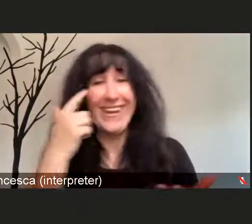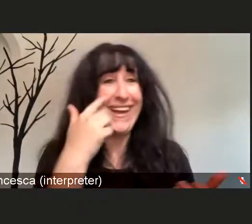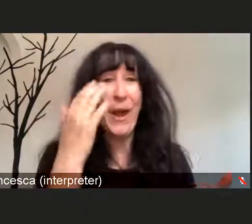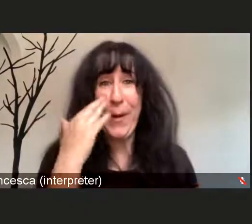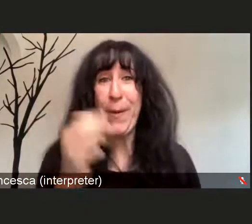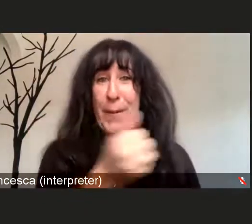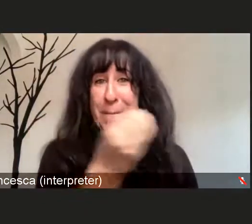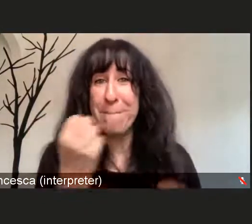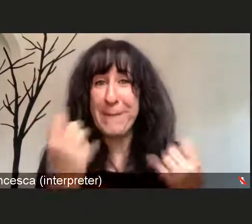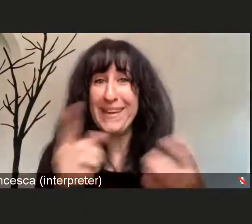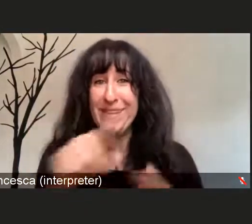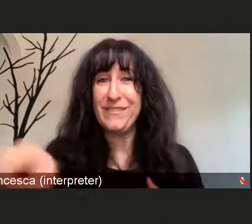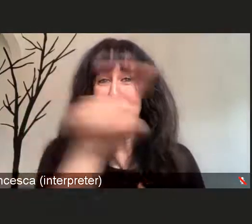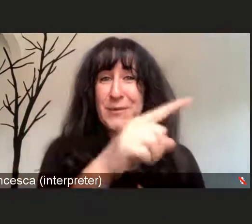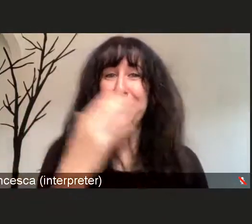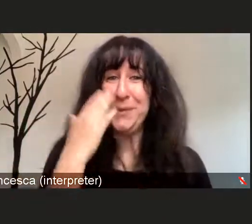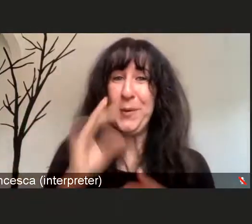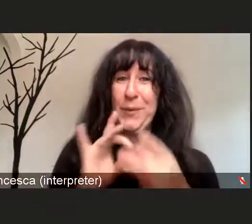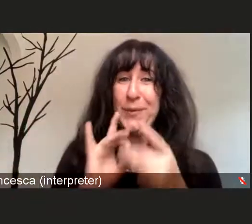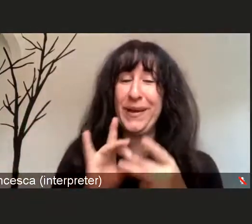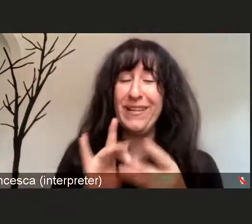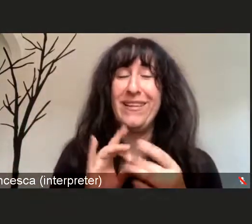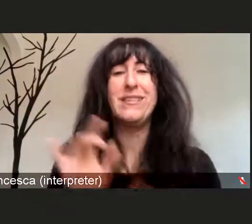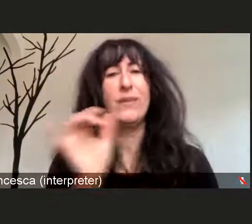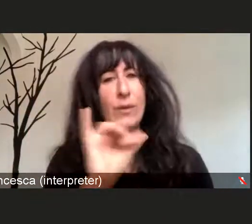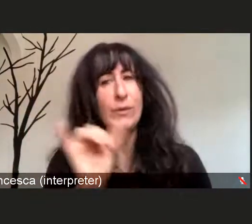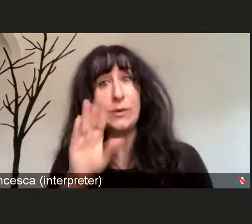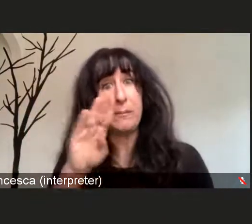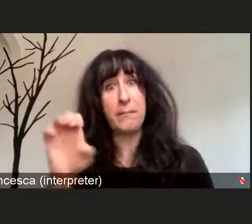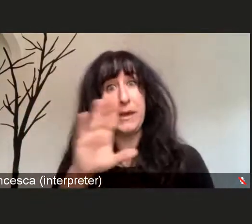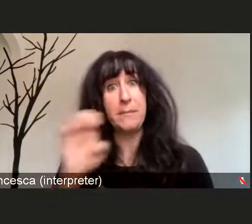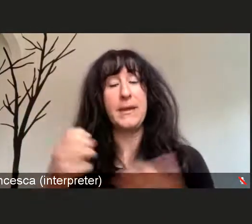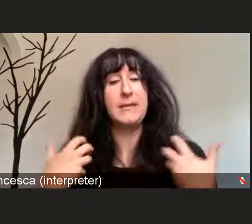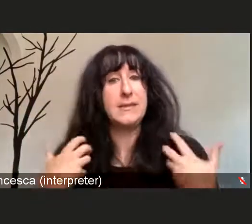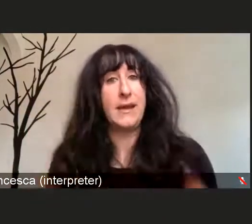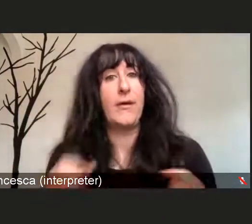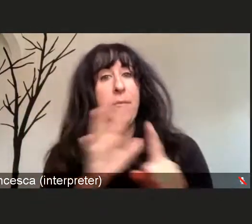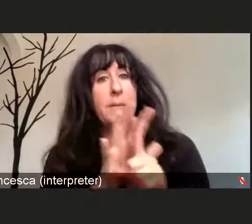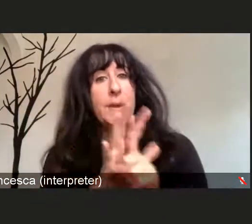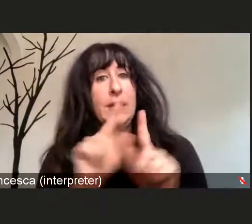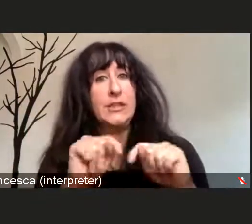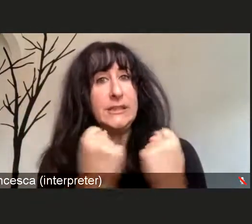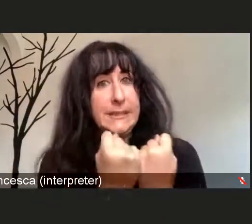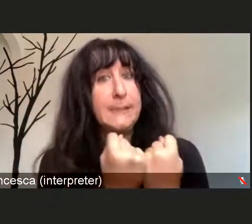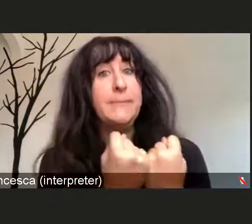I also work with Beebe healthcare's population team, and I also serve as the COVID-19 Medical Director